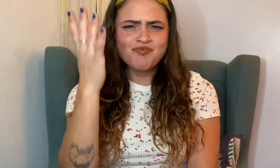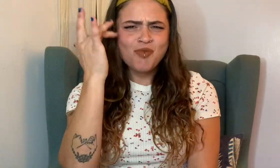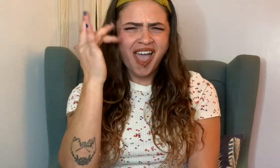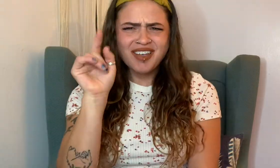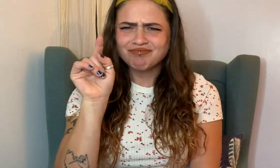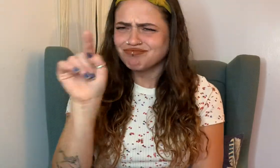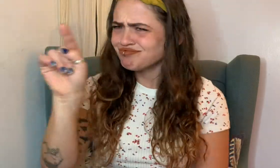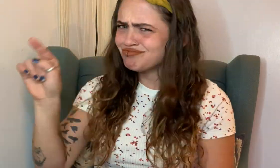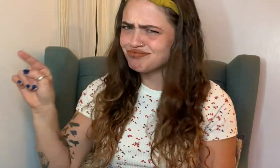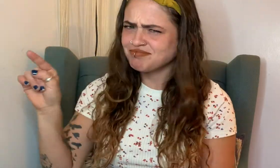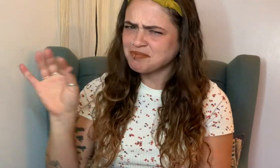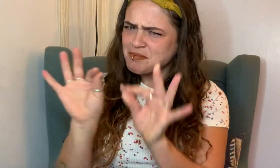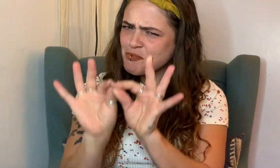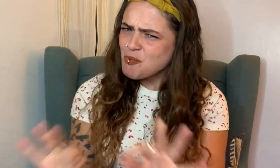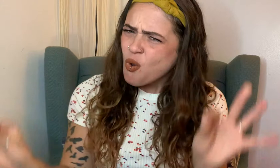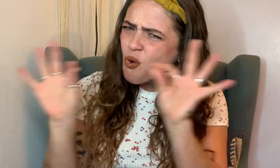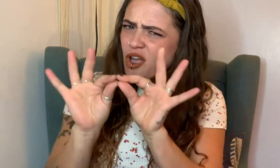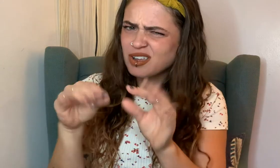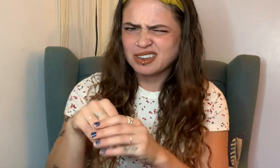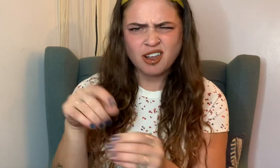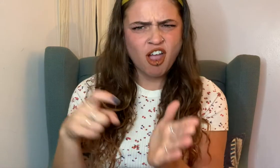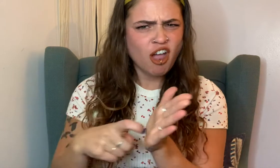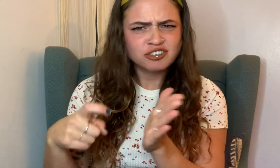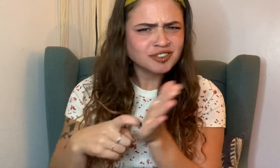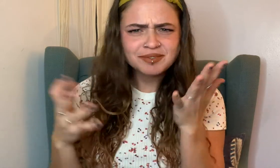Why are material and cultural remains important in archaeology?